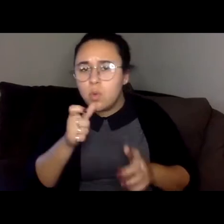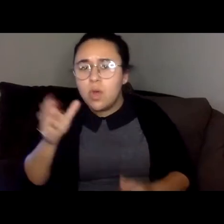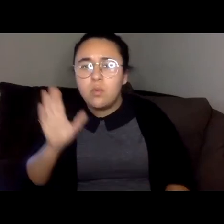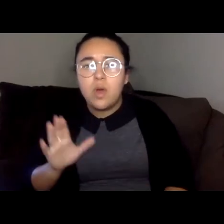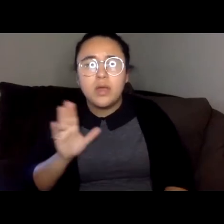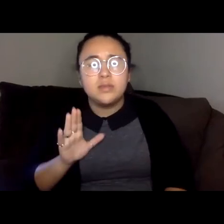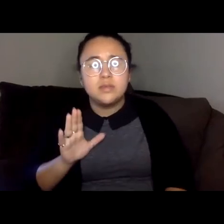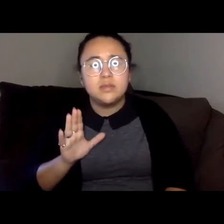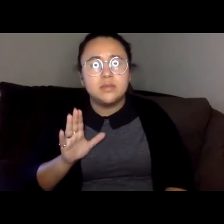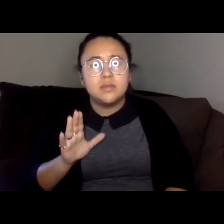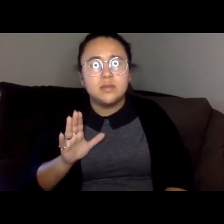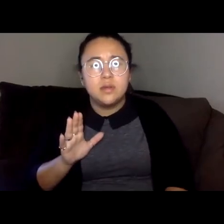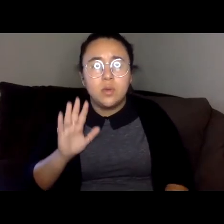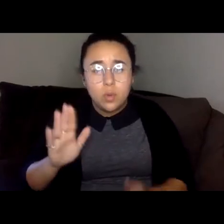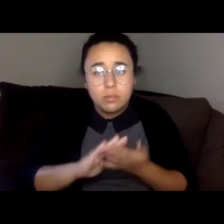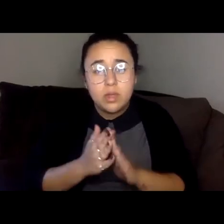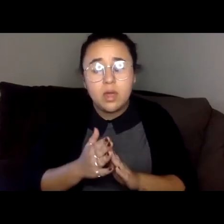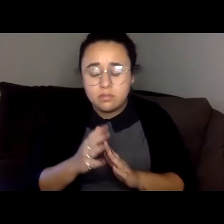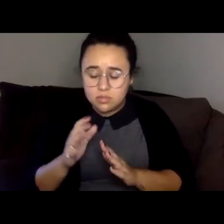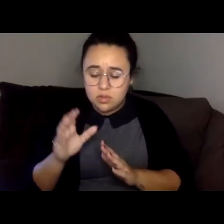I searched my body, ran and rerouted carefully.